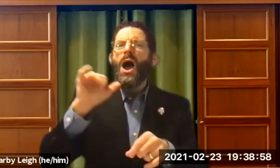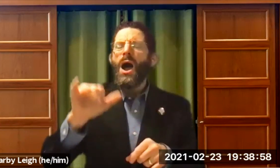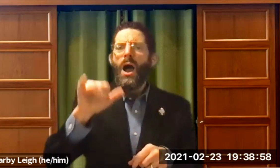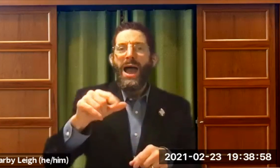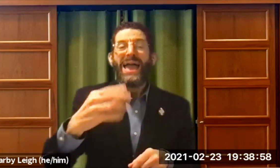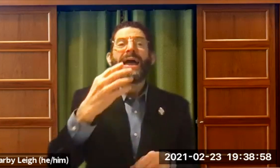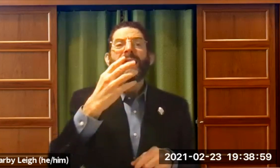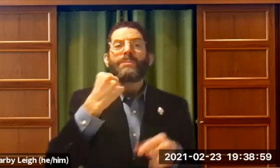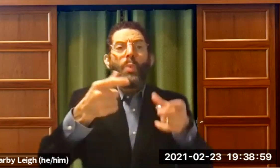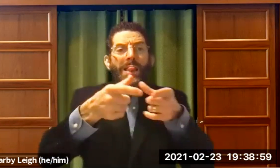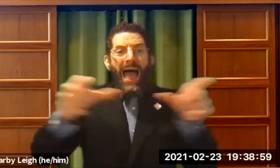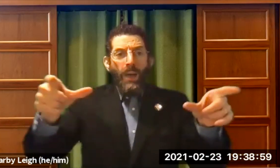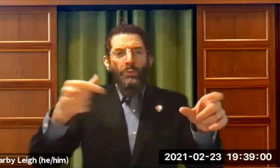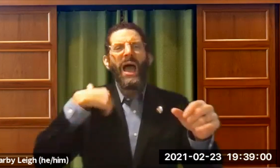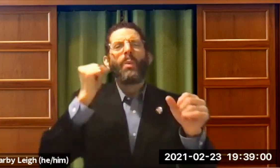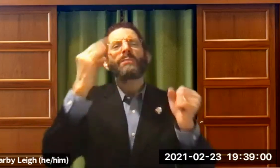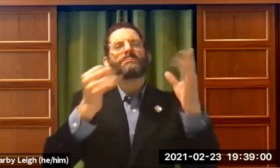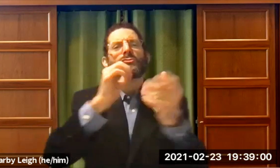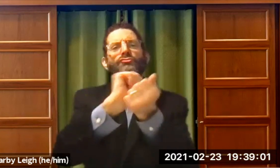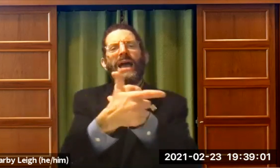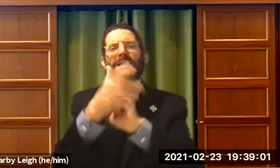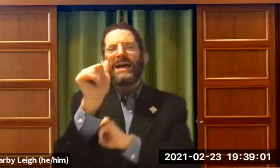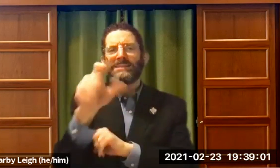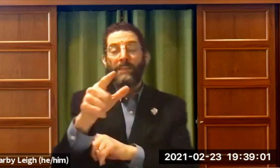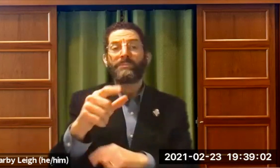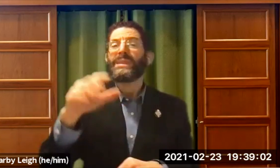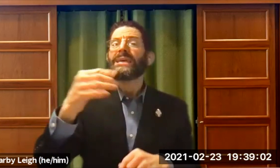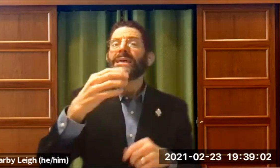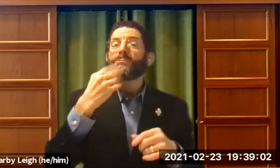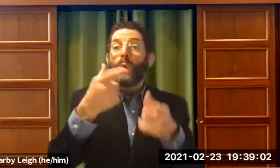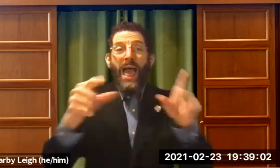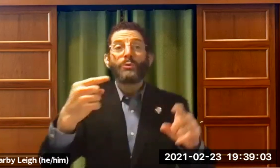hit me hard, which in the Hebrew language I'm going translate it for